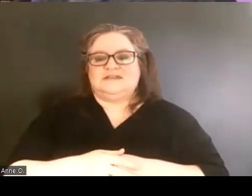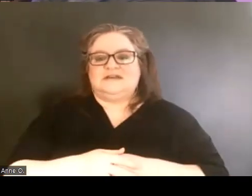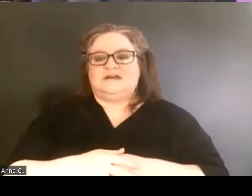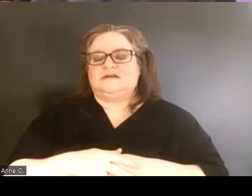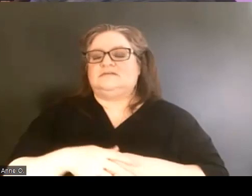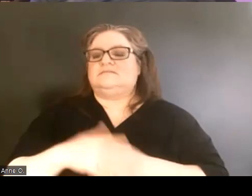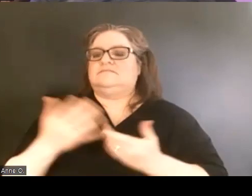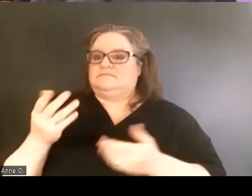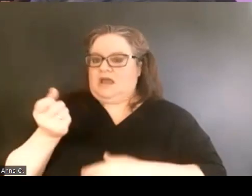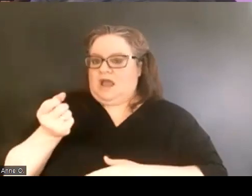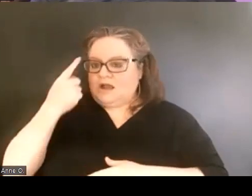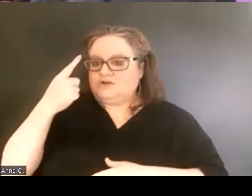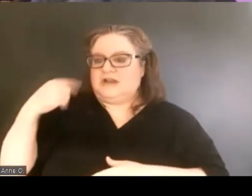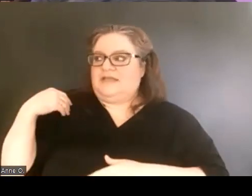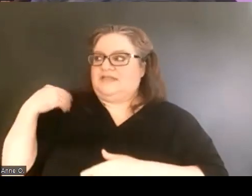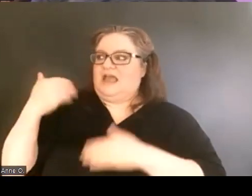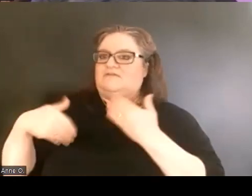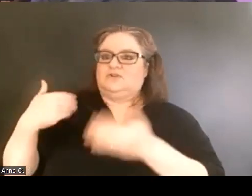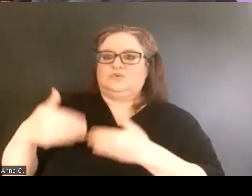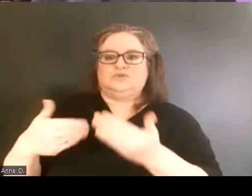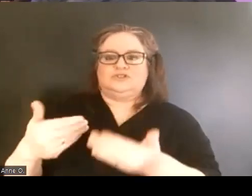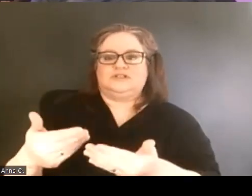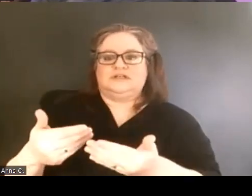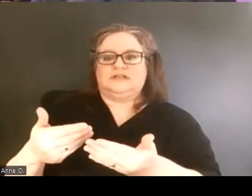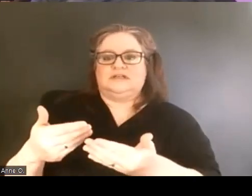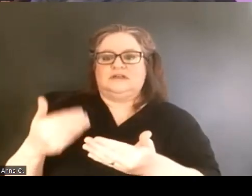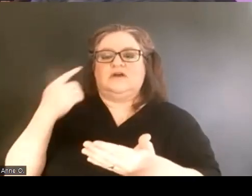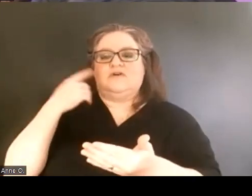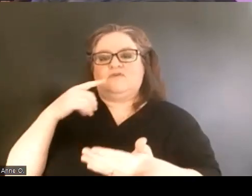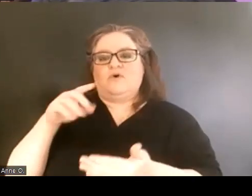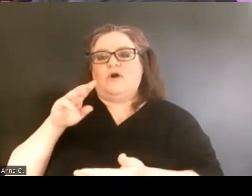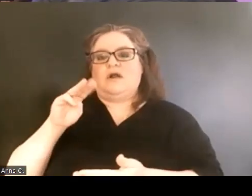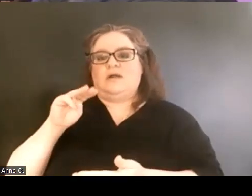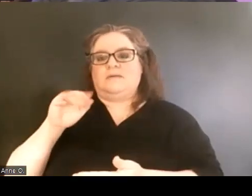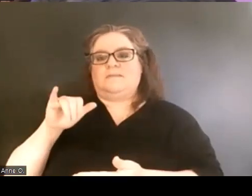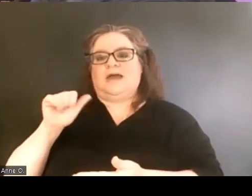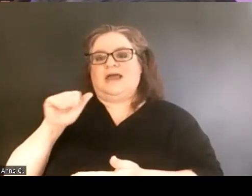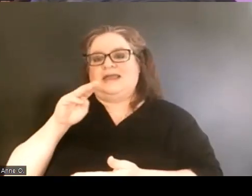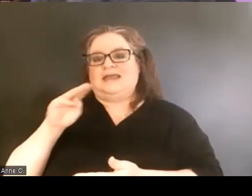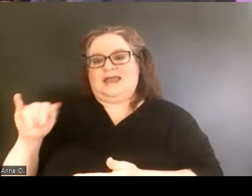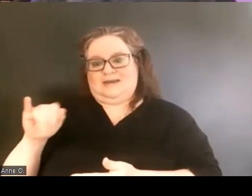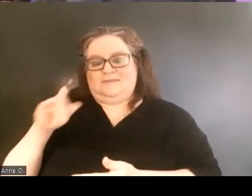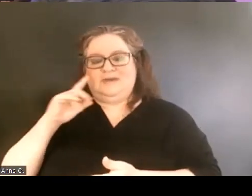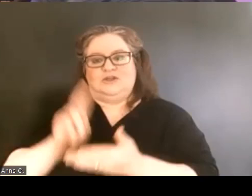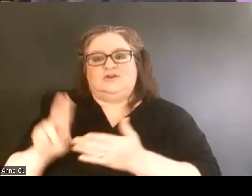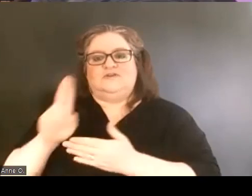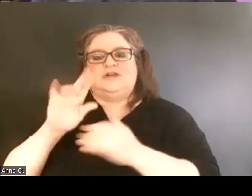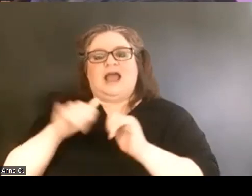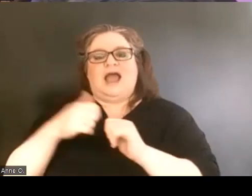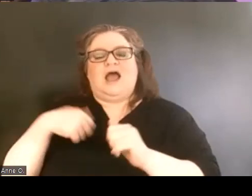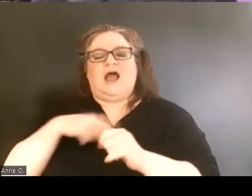the evolution for Miami University and how we really came to a critical point